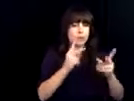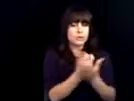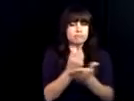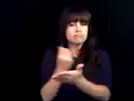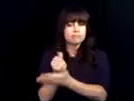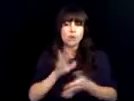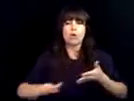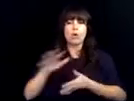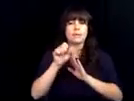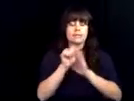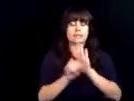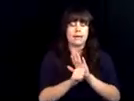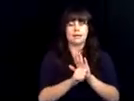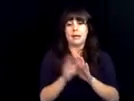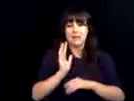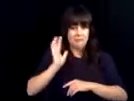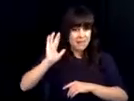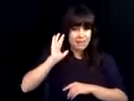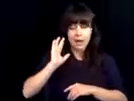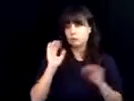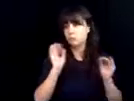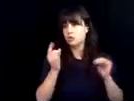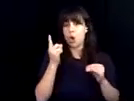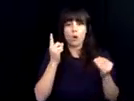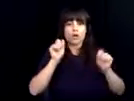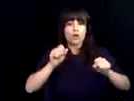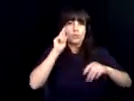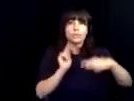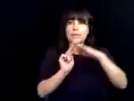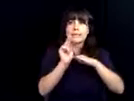2015 to bring accessible curriculum to the students